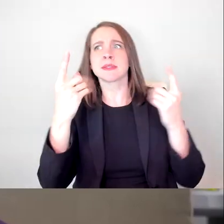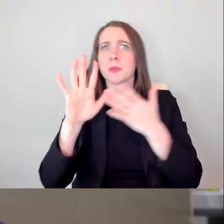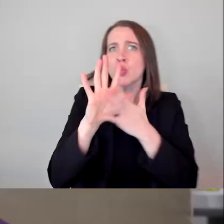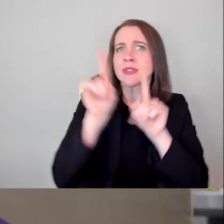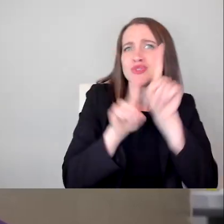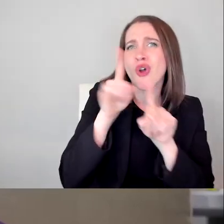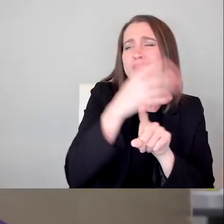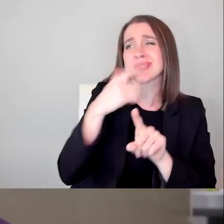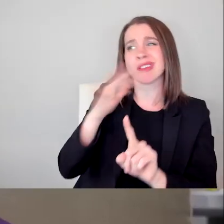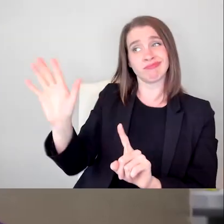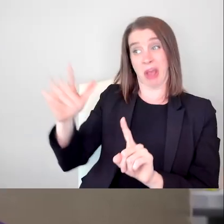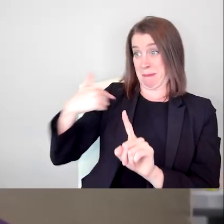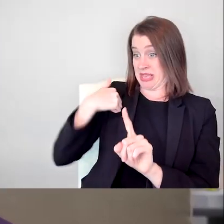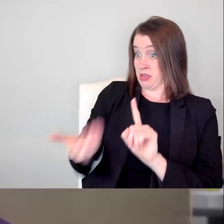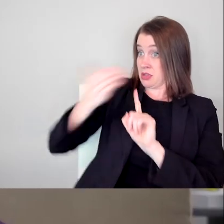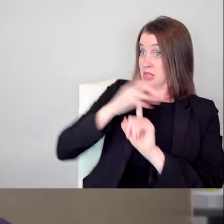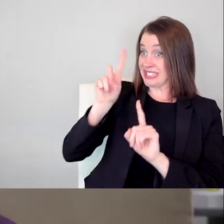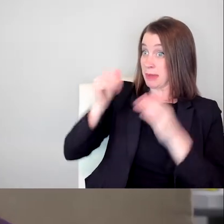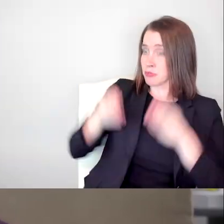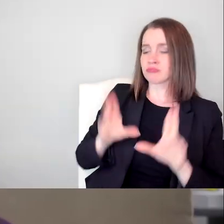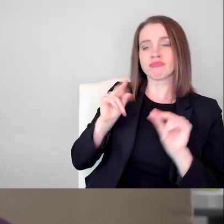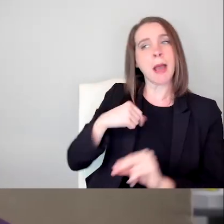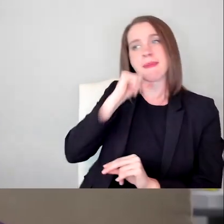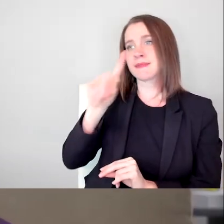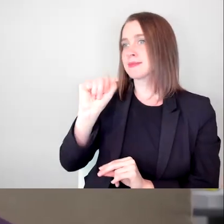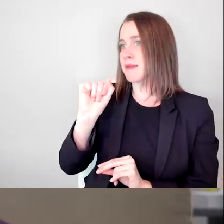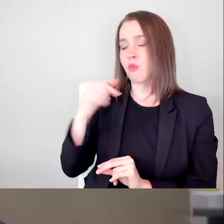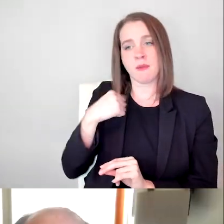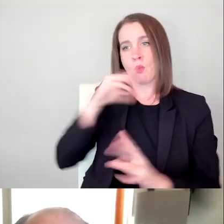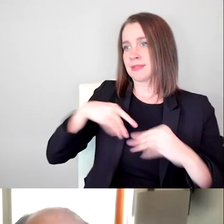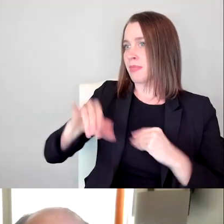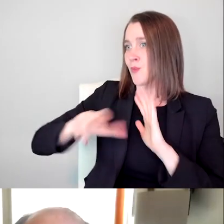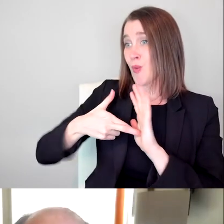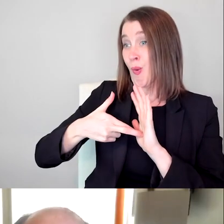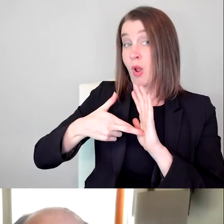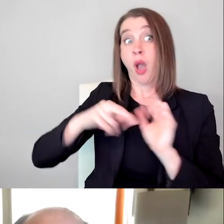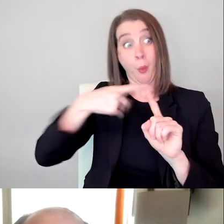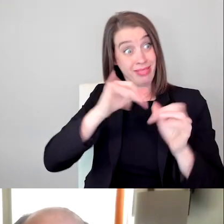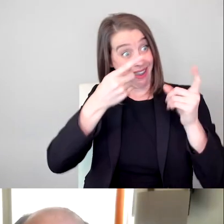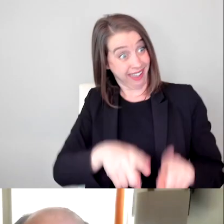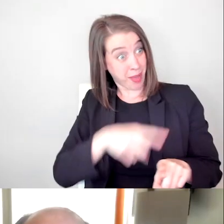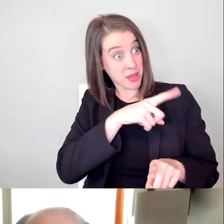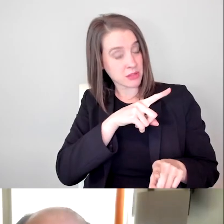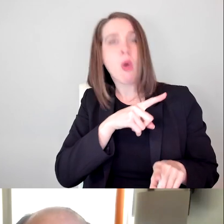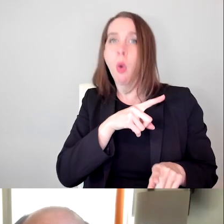if they are not disabled in real life. Once we have people saying no to that, then I'll think we've moved forward.